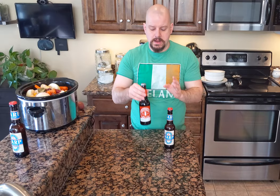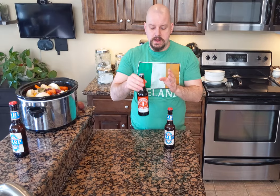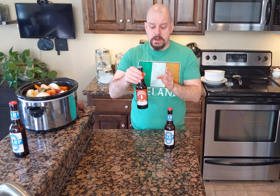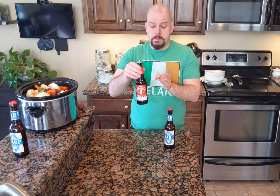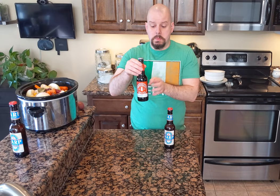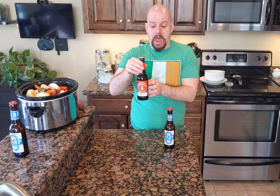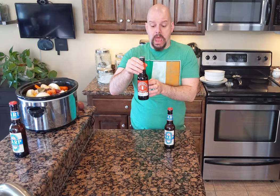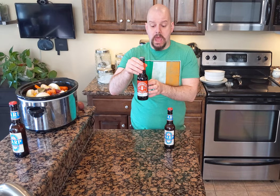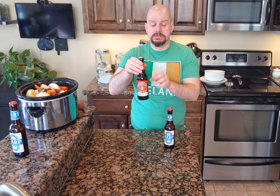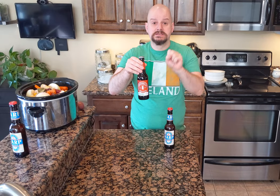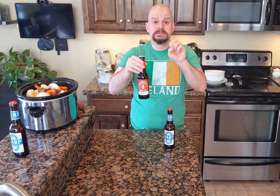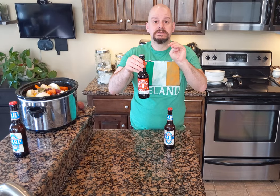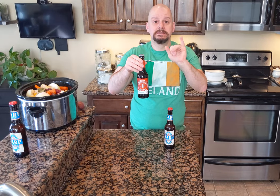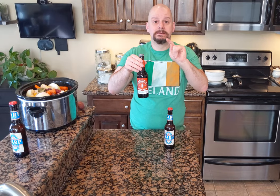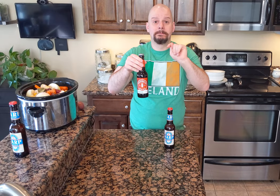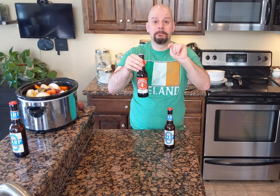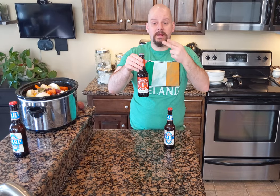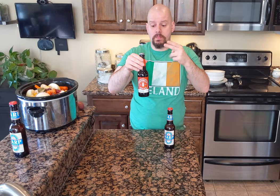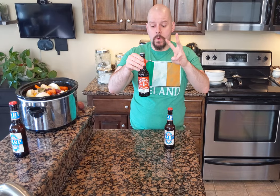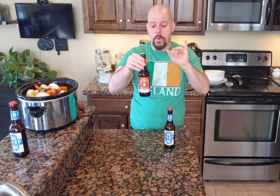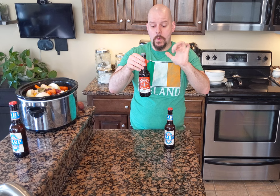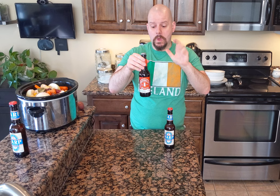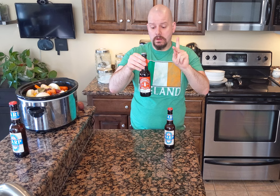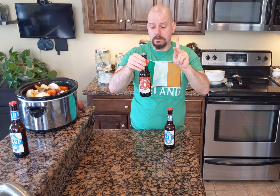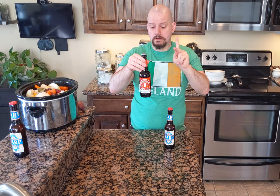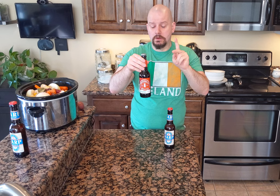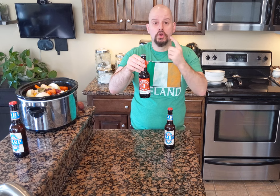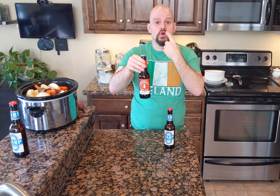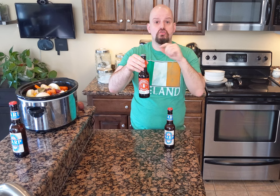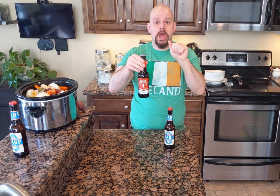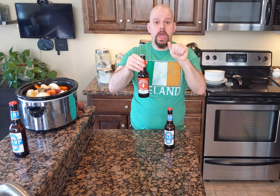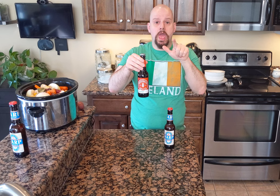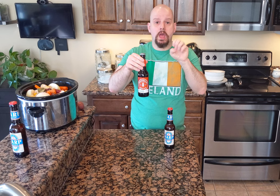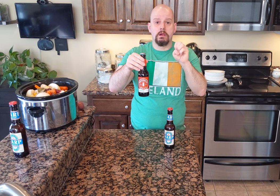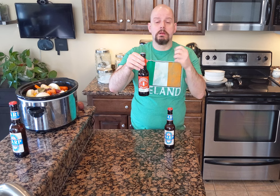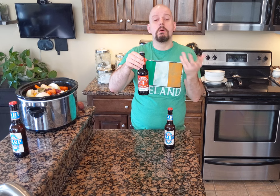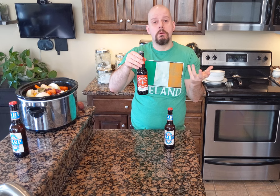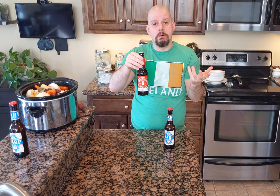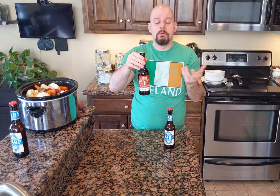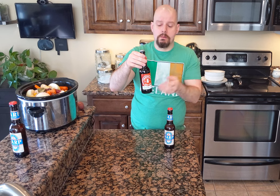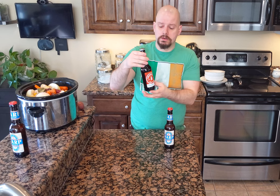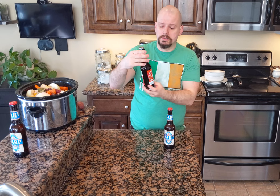This, Smithwick's Red Ale, is all right...